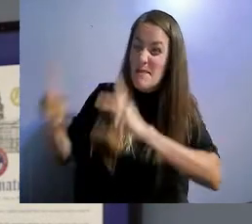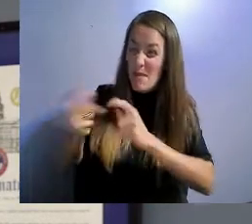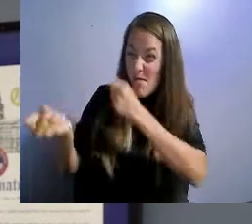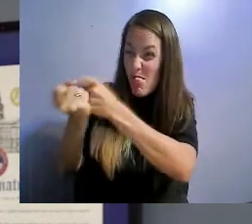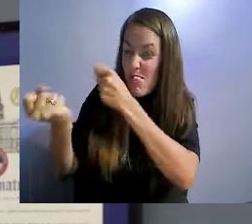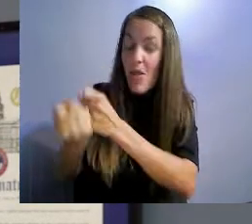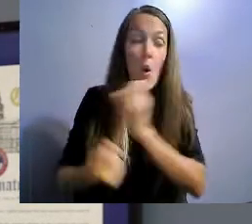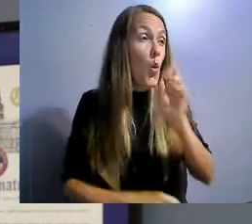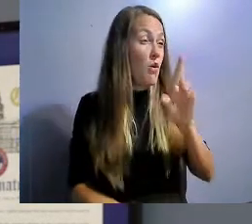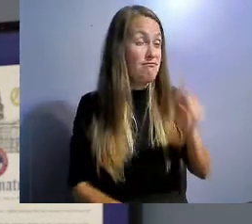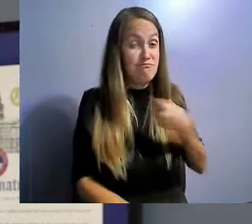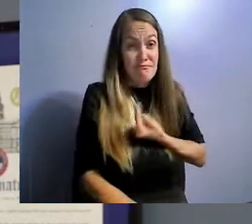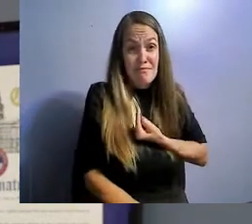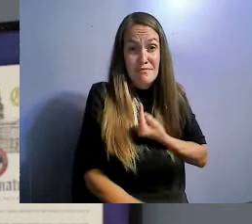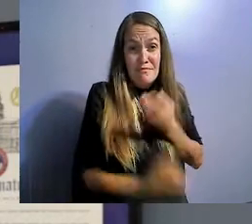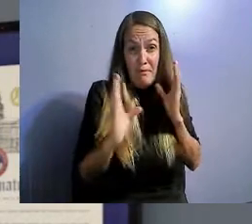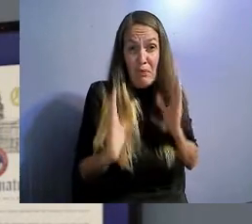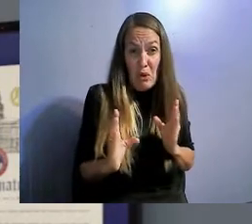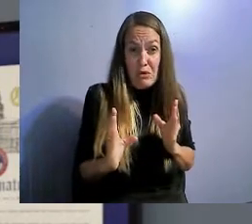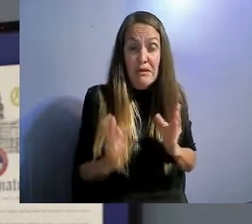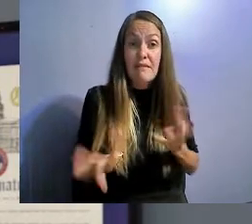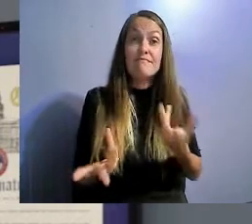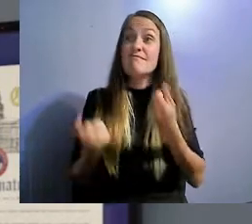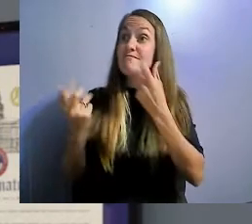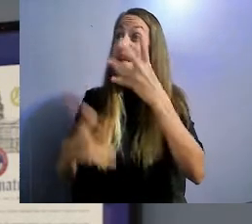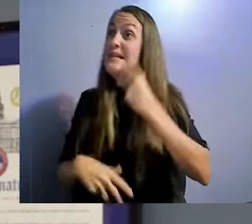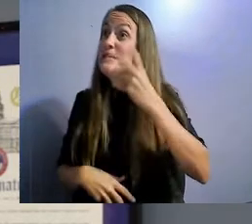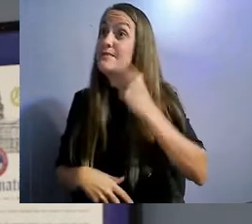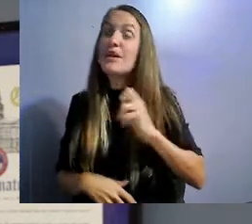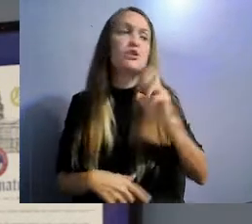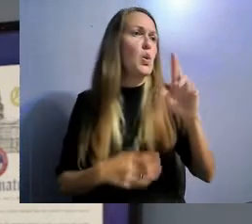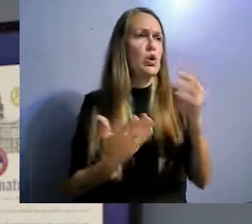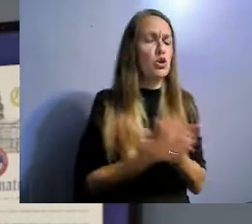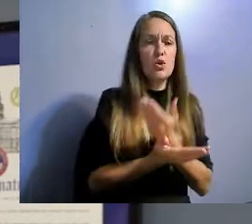the kinds of action planning we do in the basic advocacy